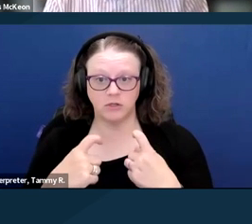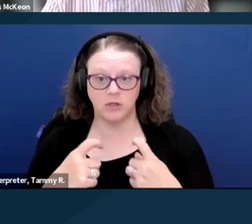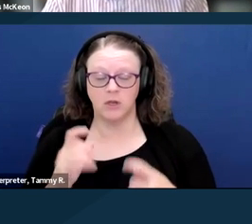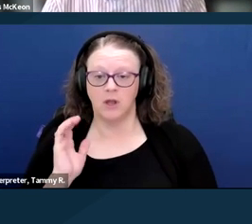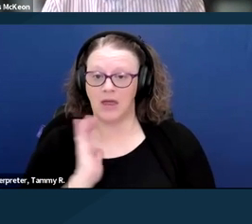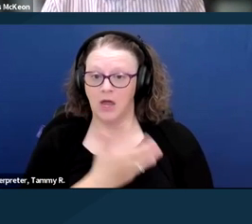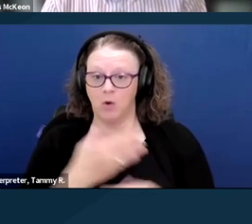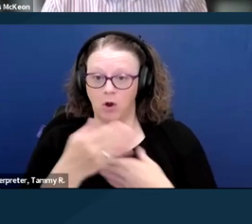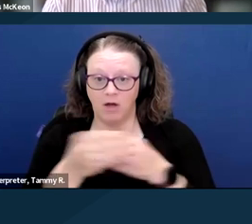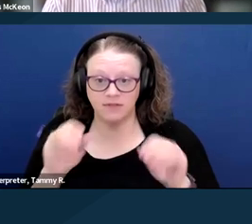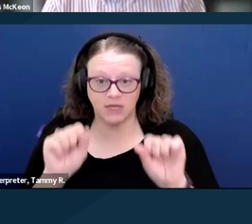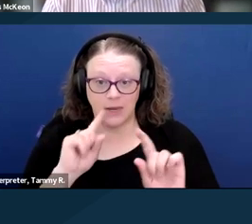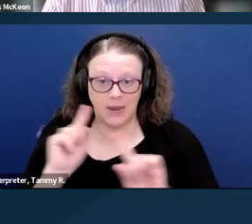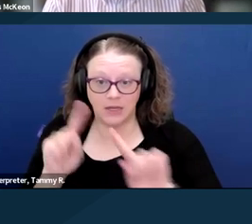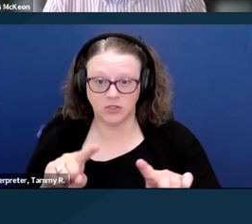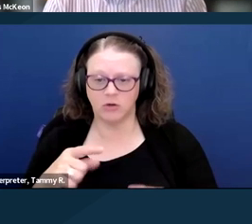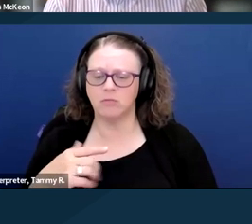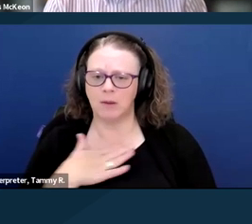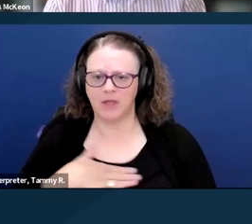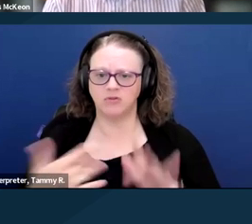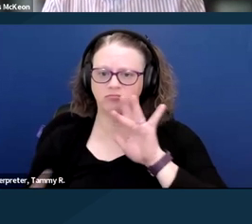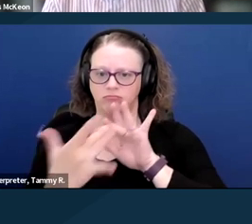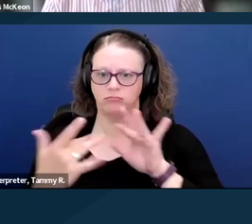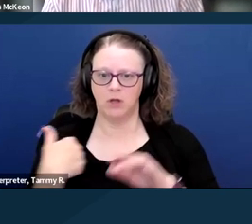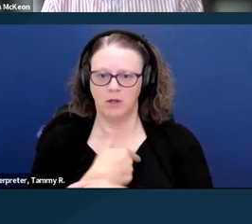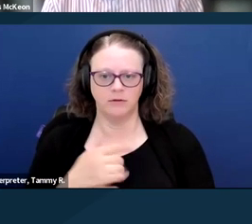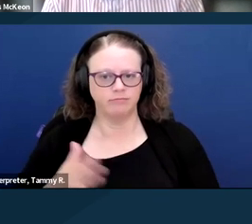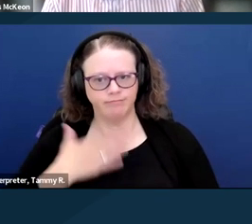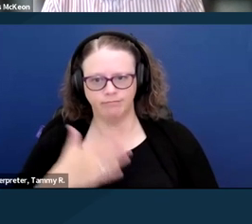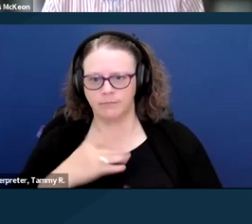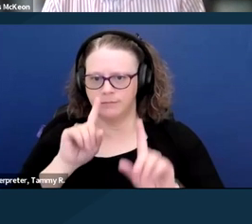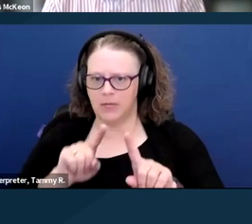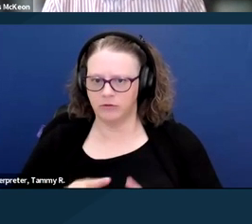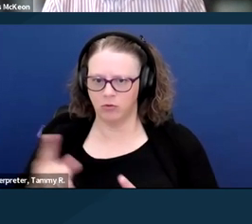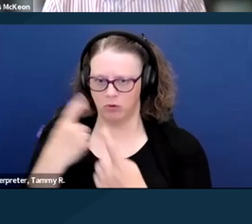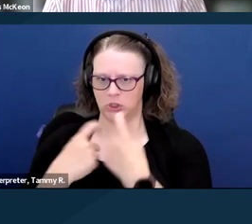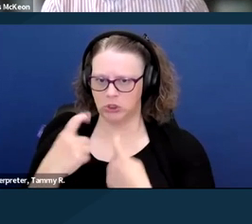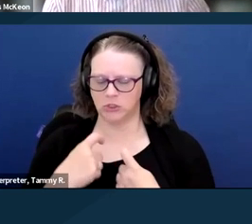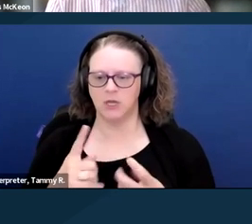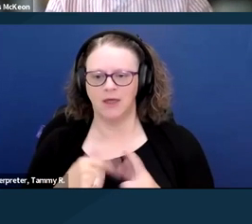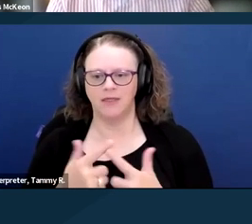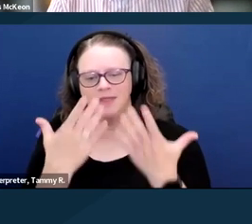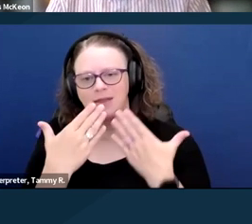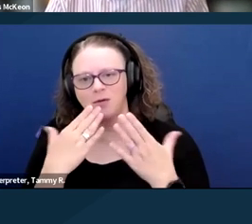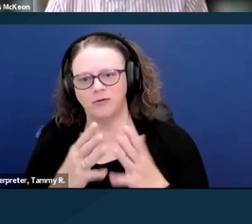please feel free to reach out. We're happy to answer any questions. And then thank you all just so much for your advocacy